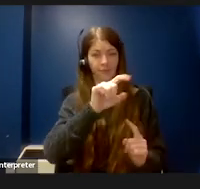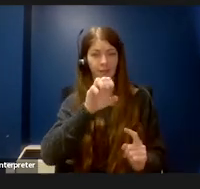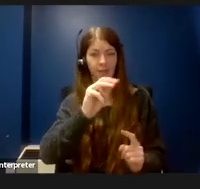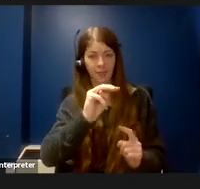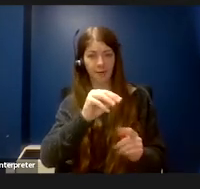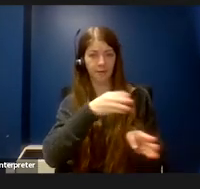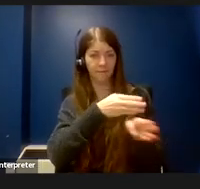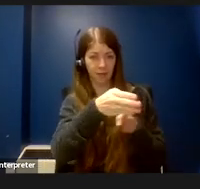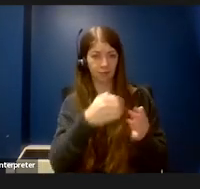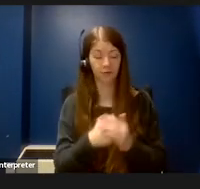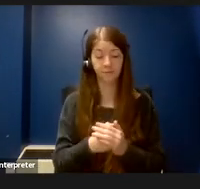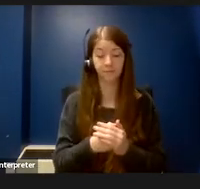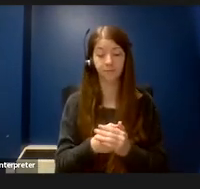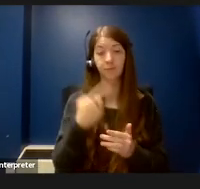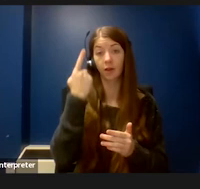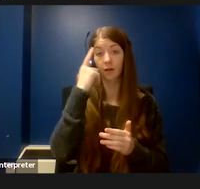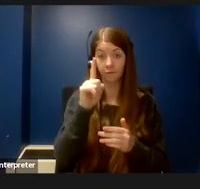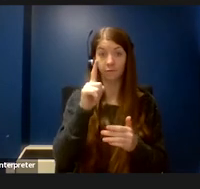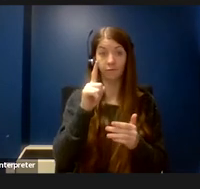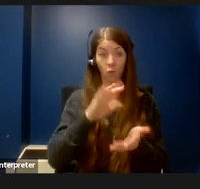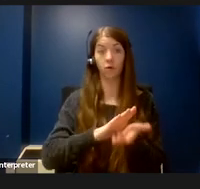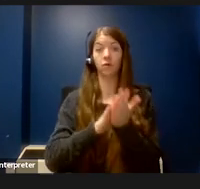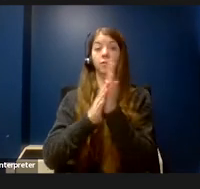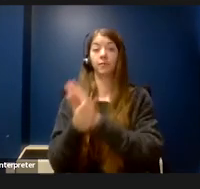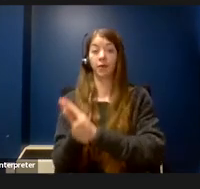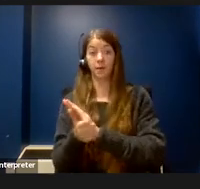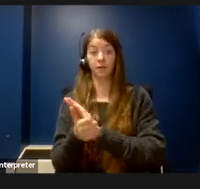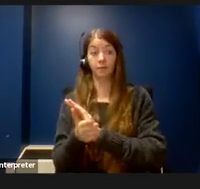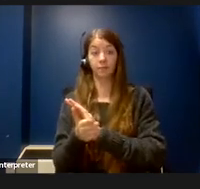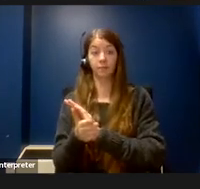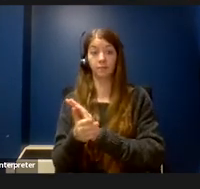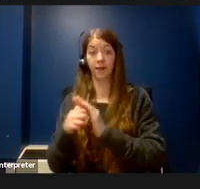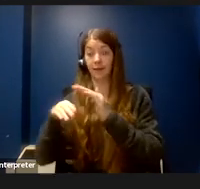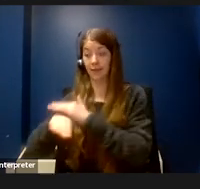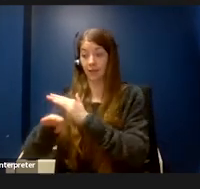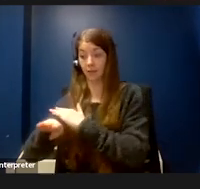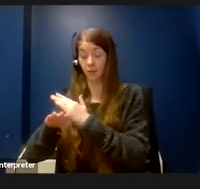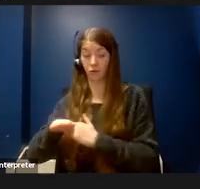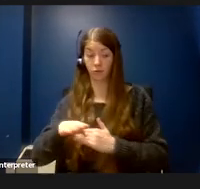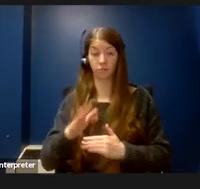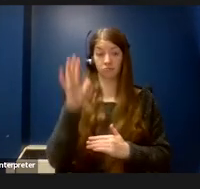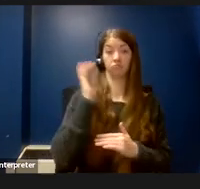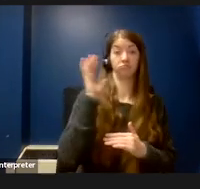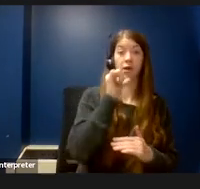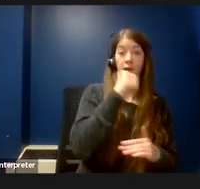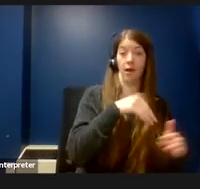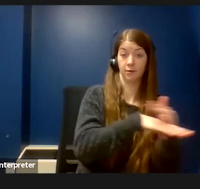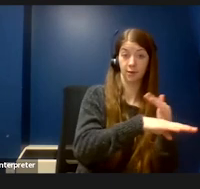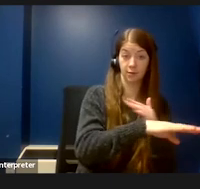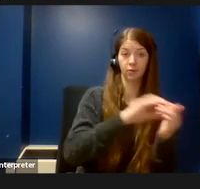In order to make something inaccessible become accessible, an accommodation is required.